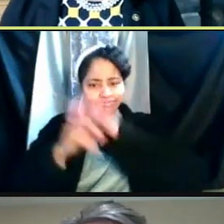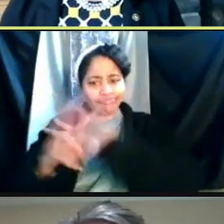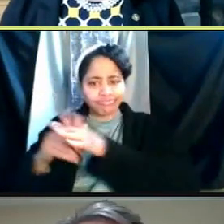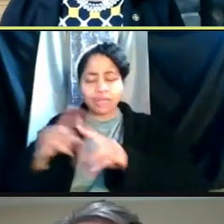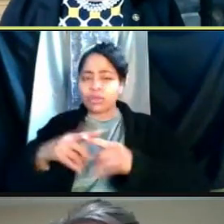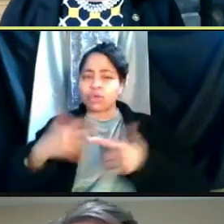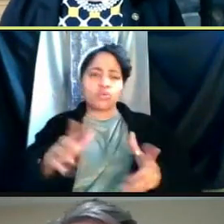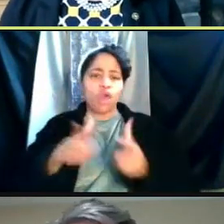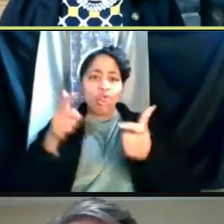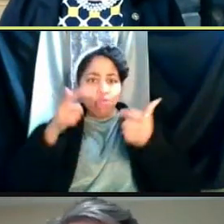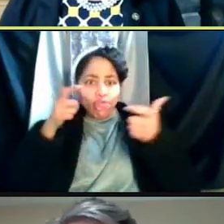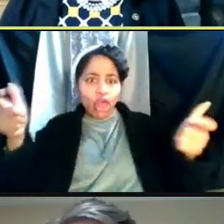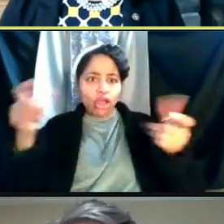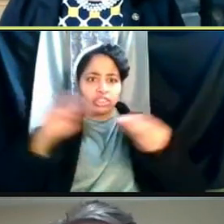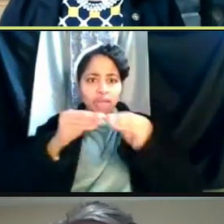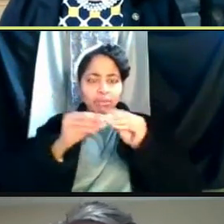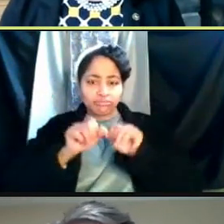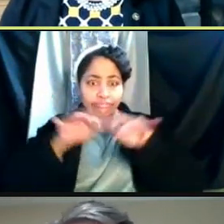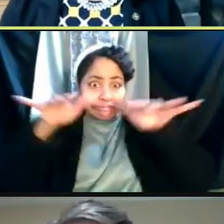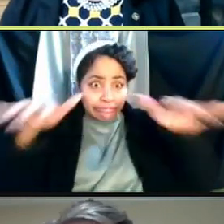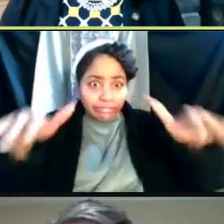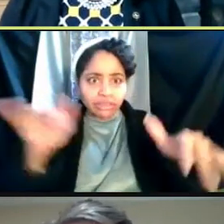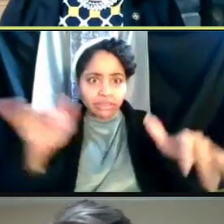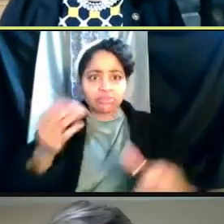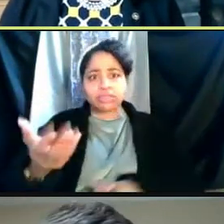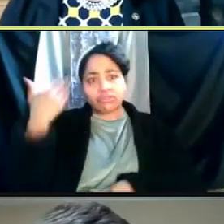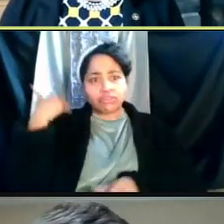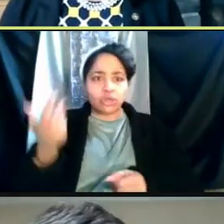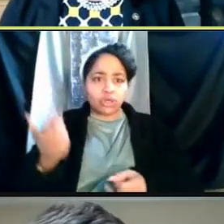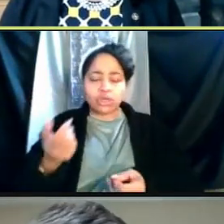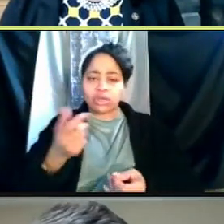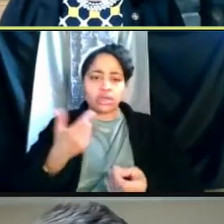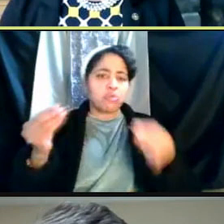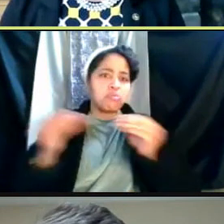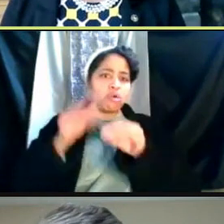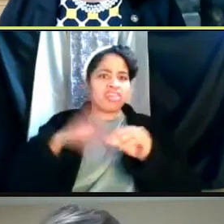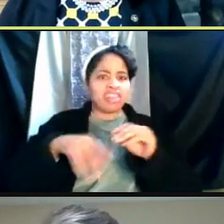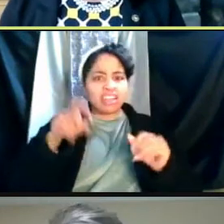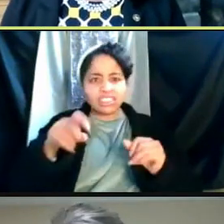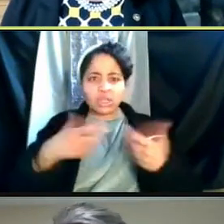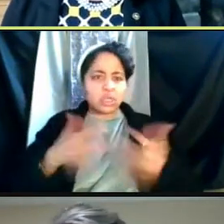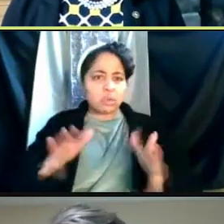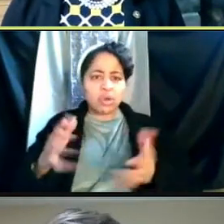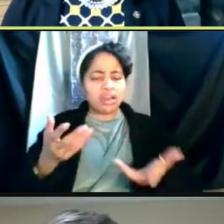and we don't wanna have more spread than is necessary. And, necessarily, that's not the right word,